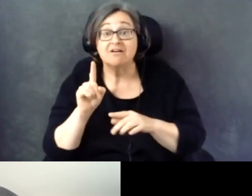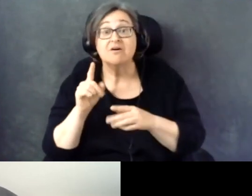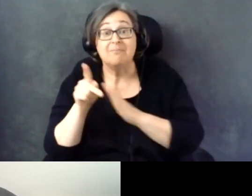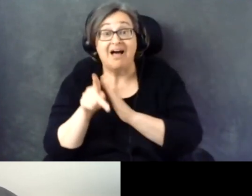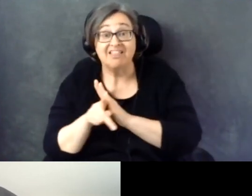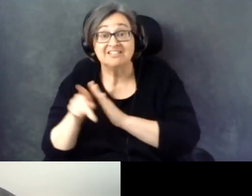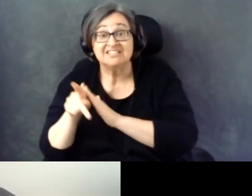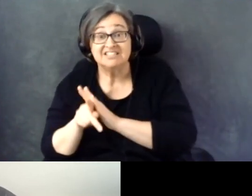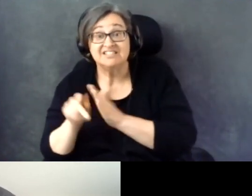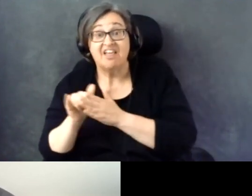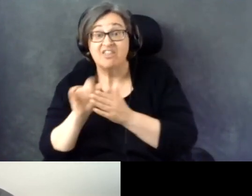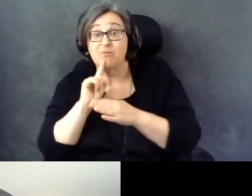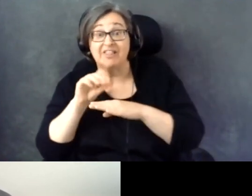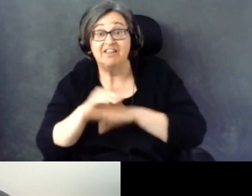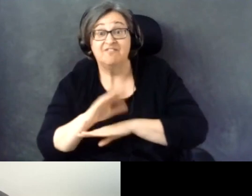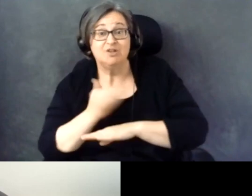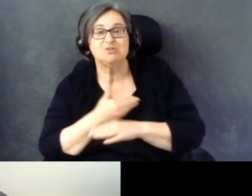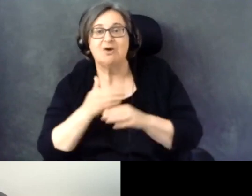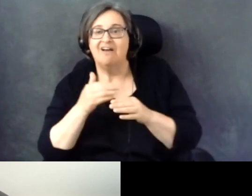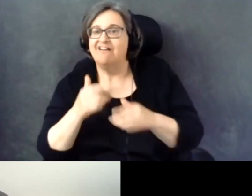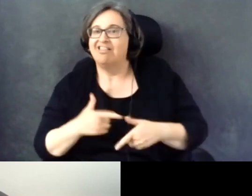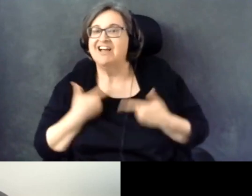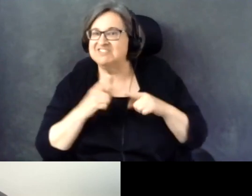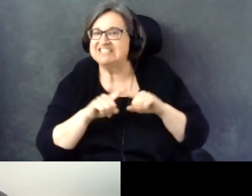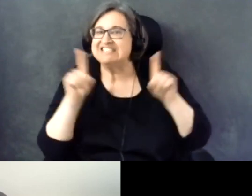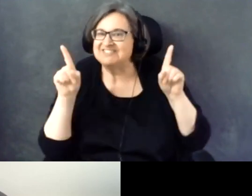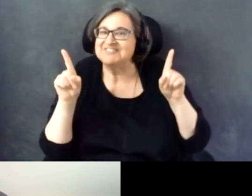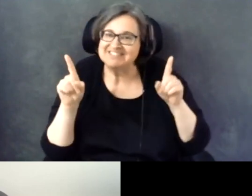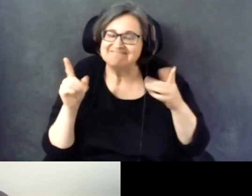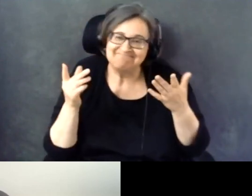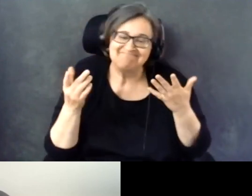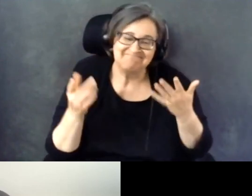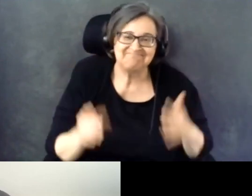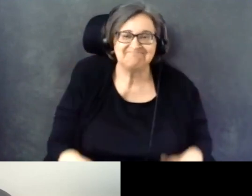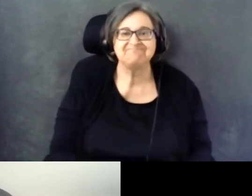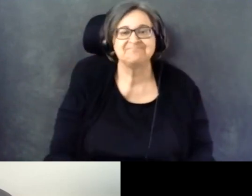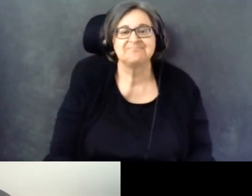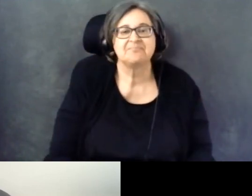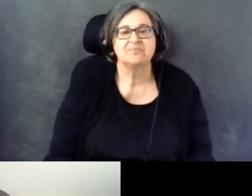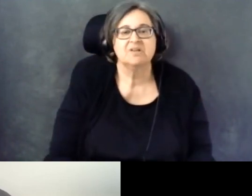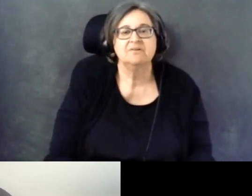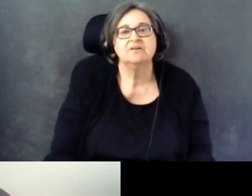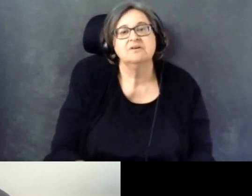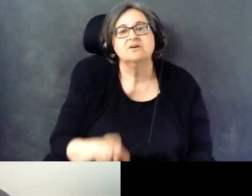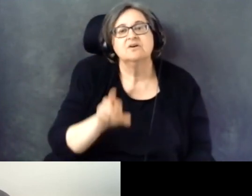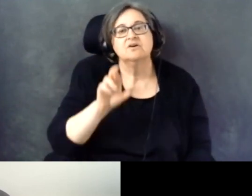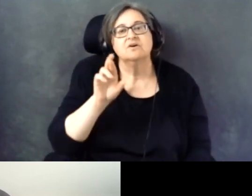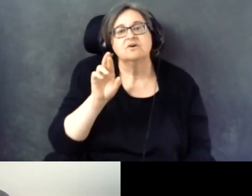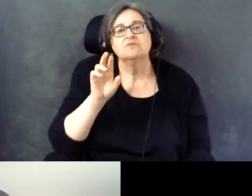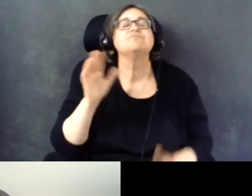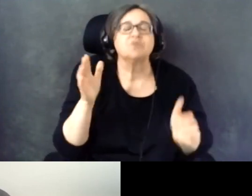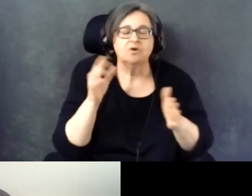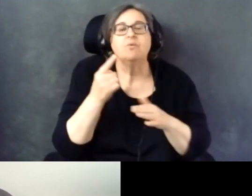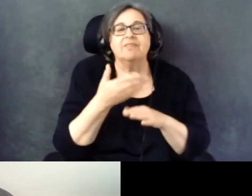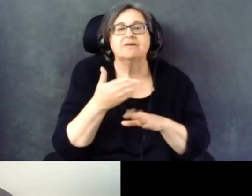And so one thing I wanted to share is that REV UP, one of the things that REV UP does